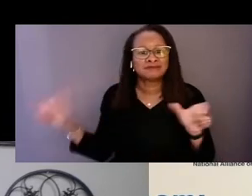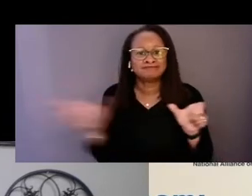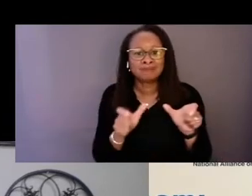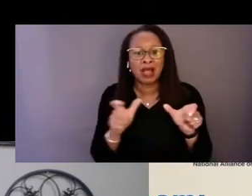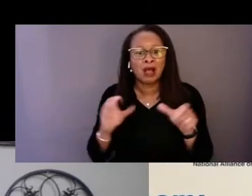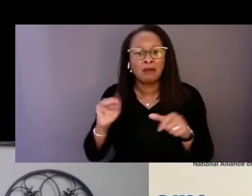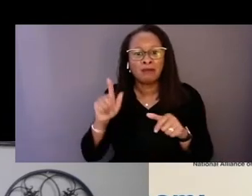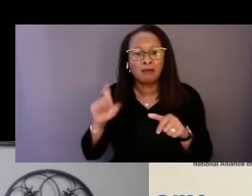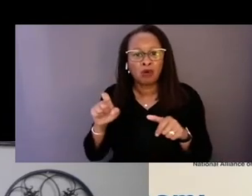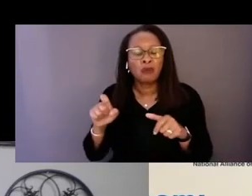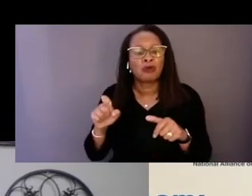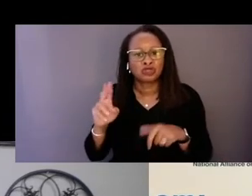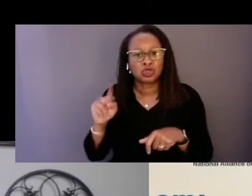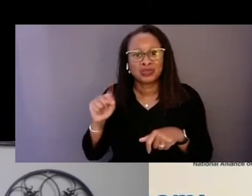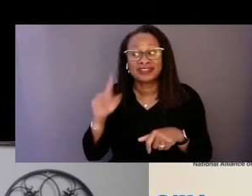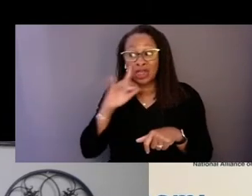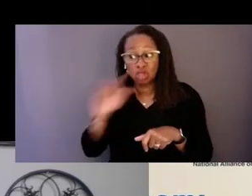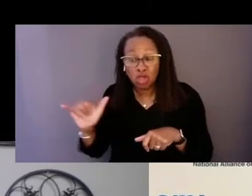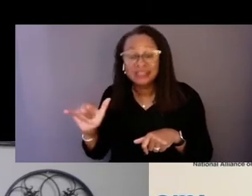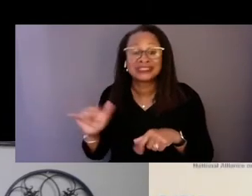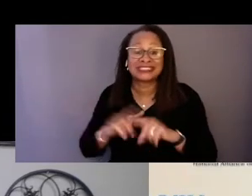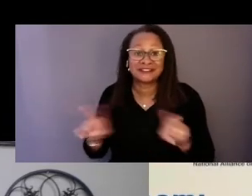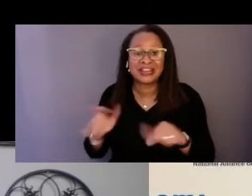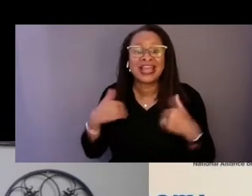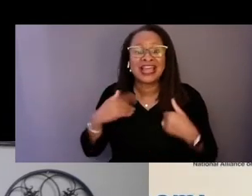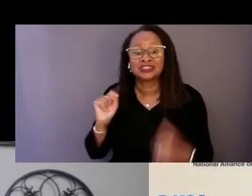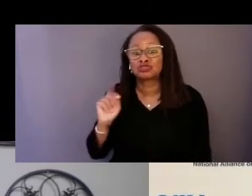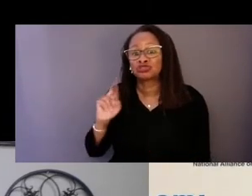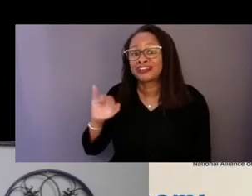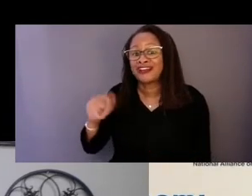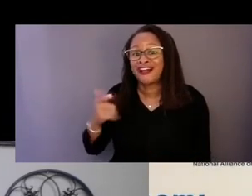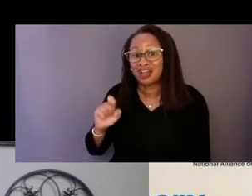and also has a triage team of a behavioral health expert